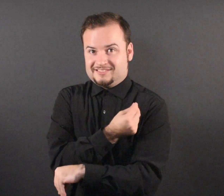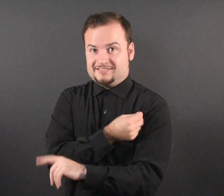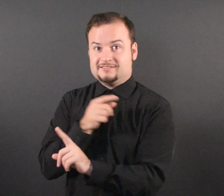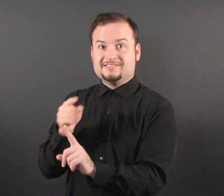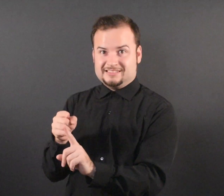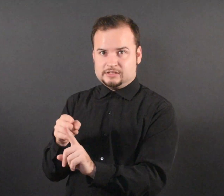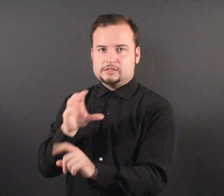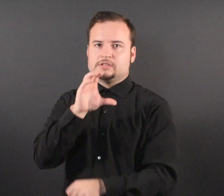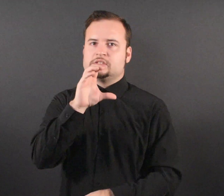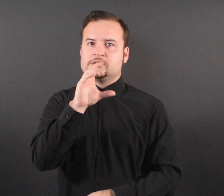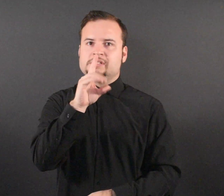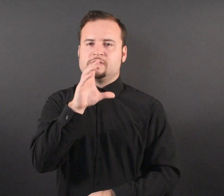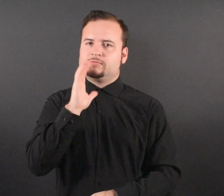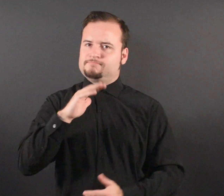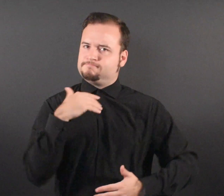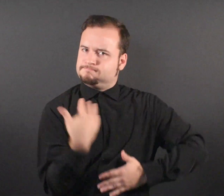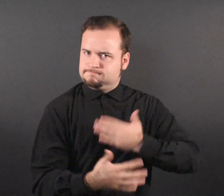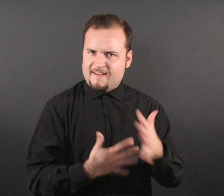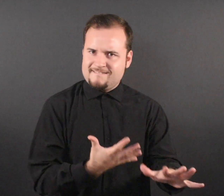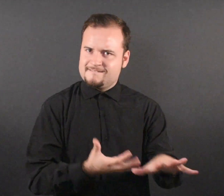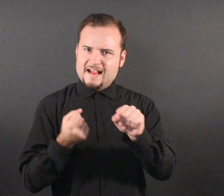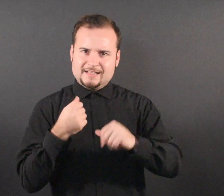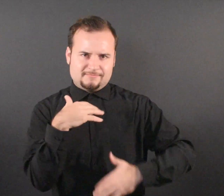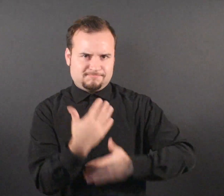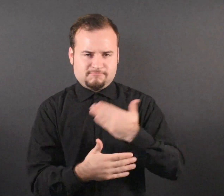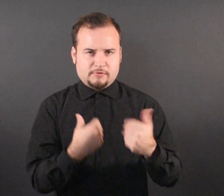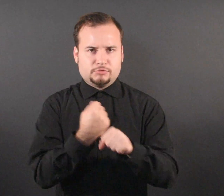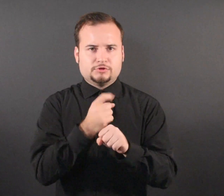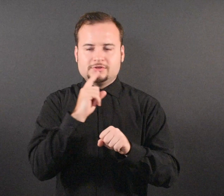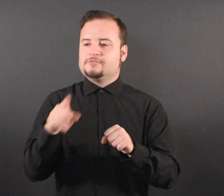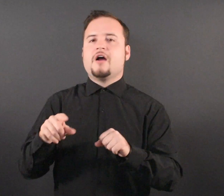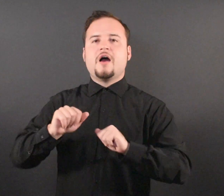CDC will quickly move to help make them available in the United States.